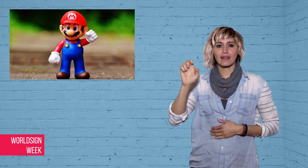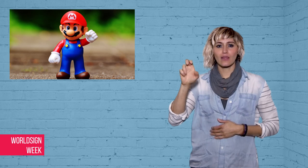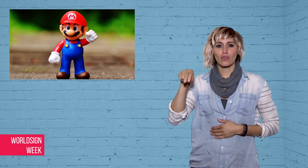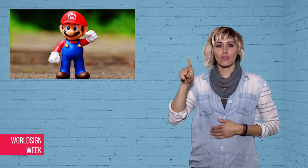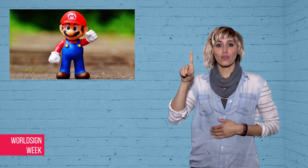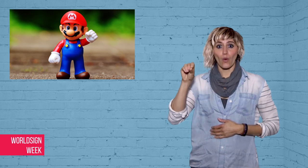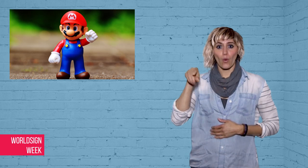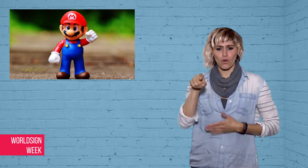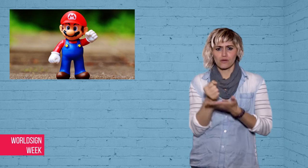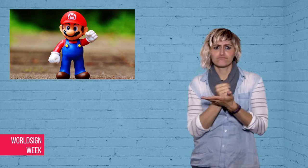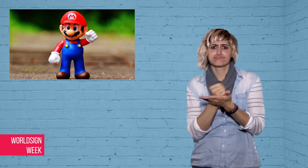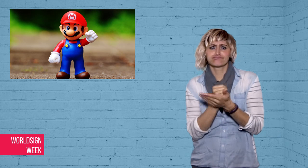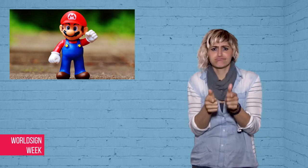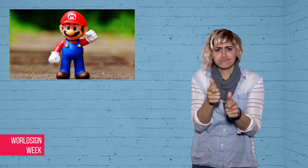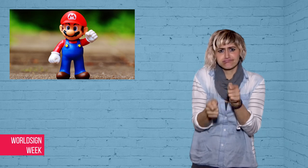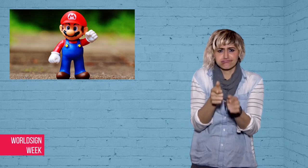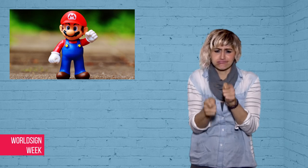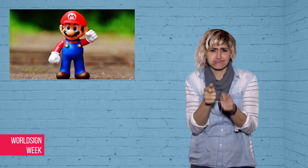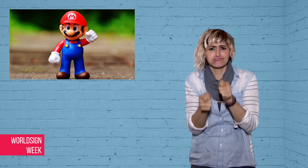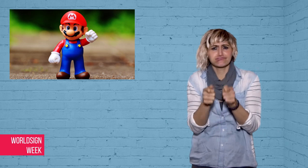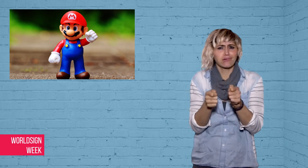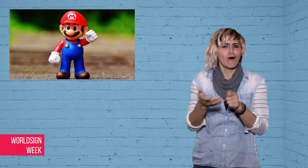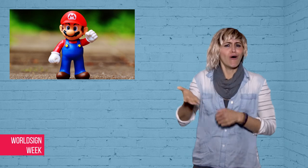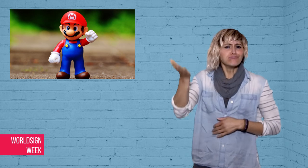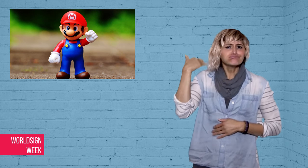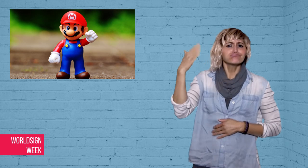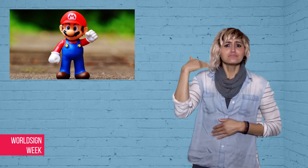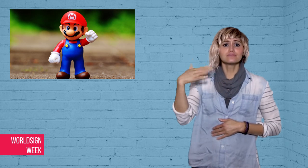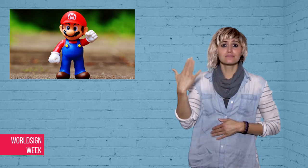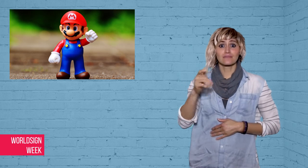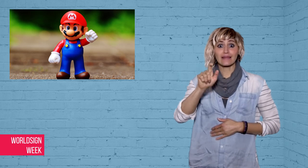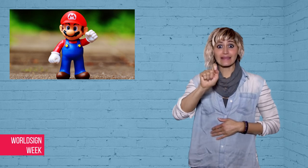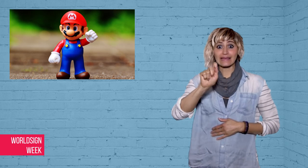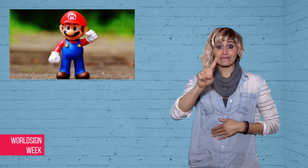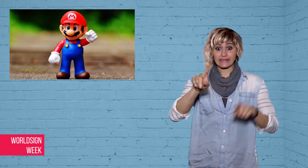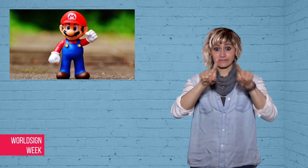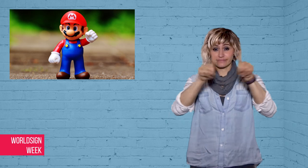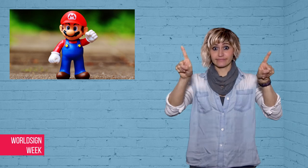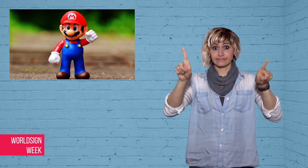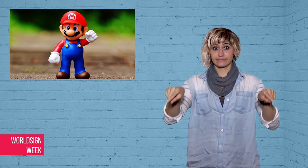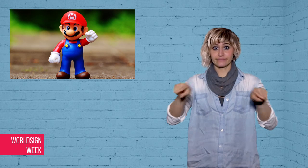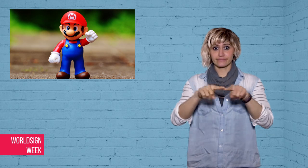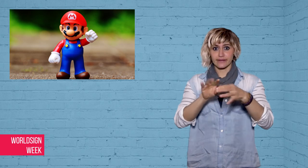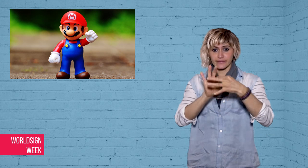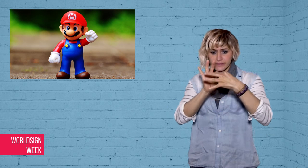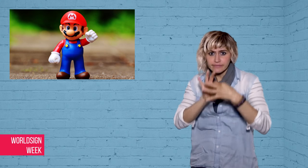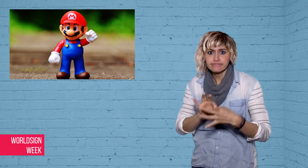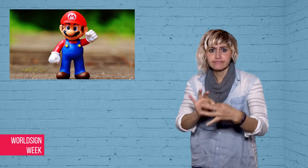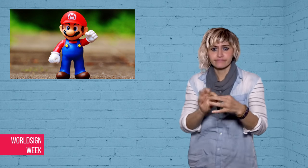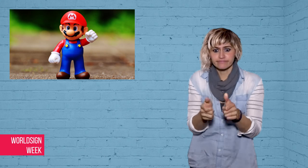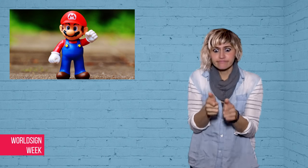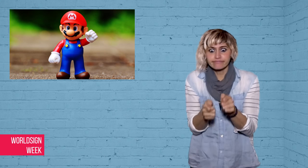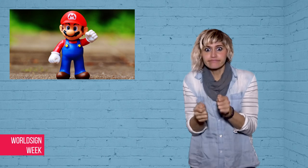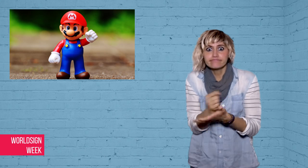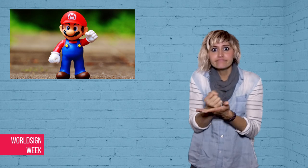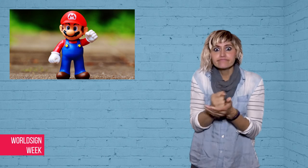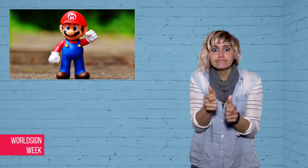Super Mario Bros was a huge hit in